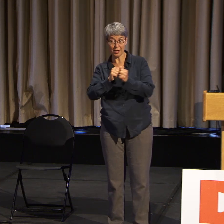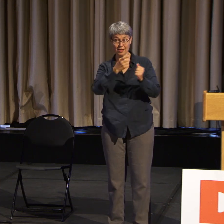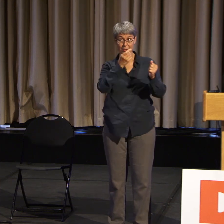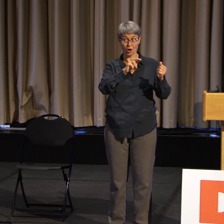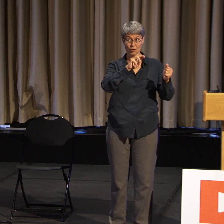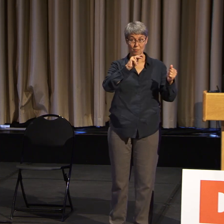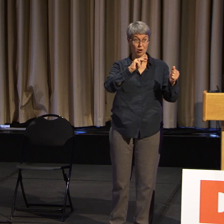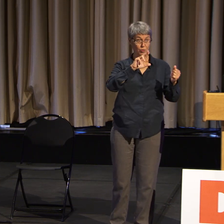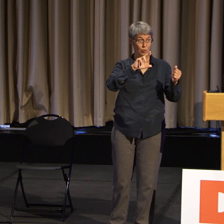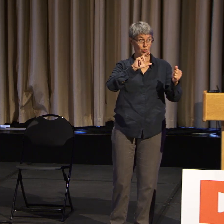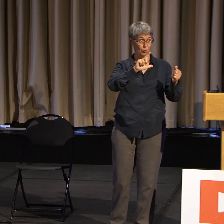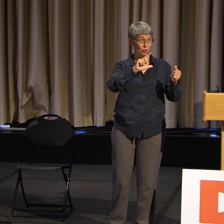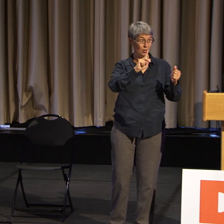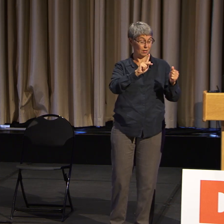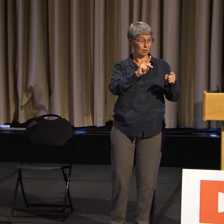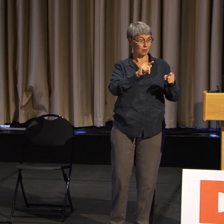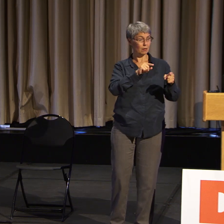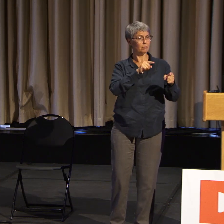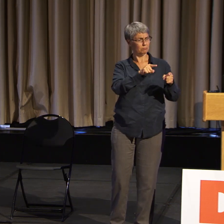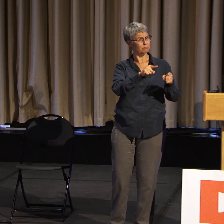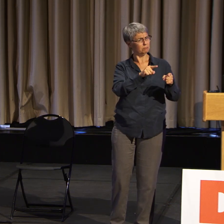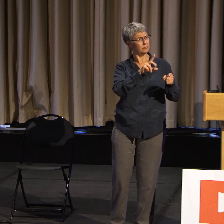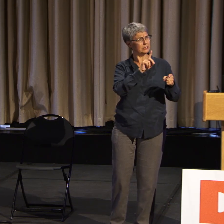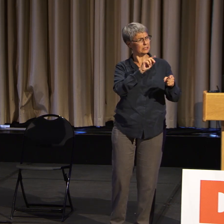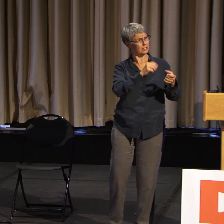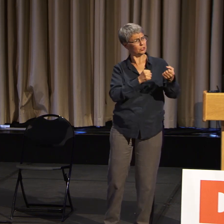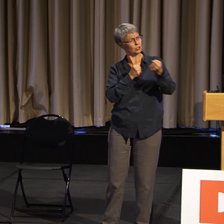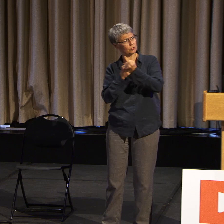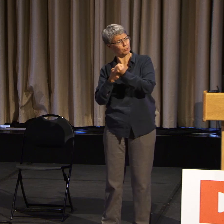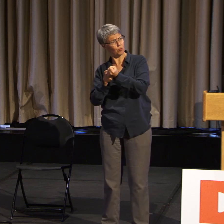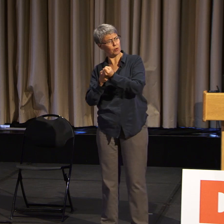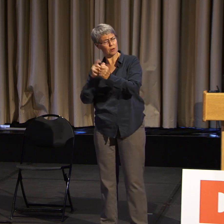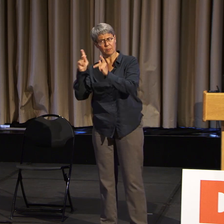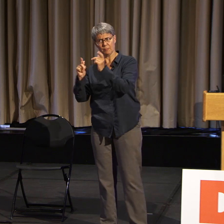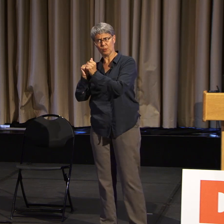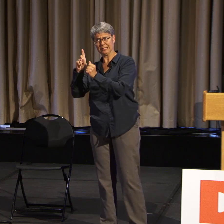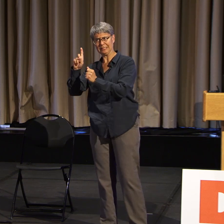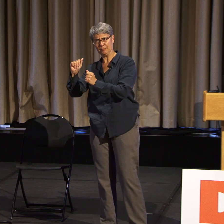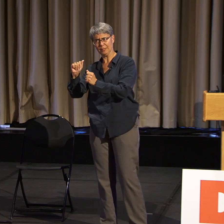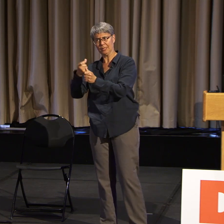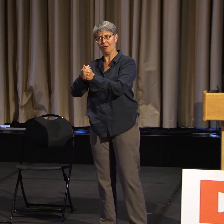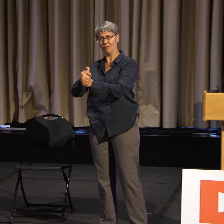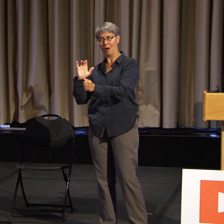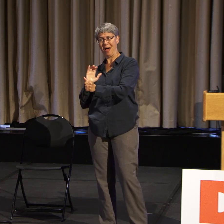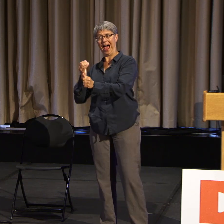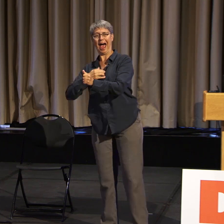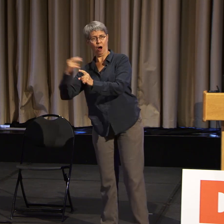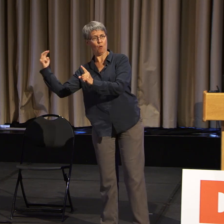with disabilities looking at the disability perspective.